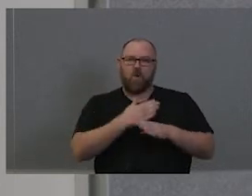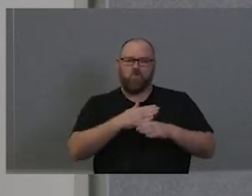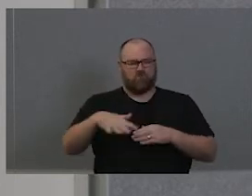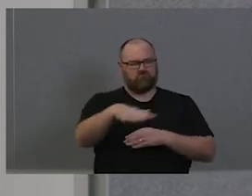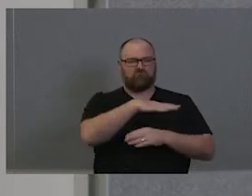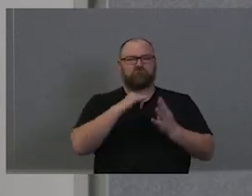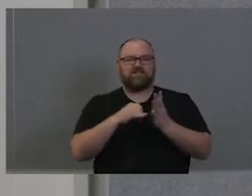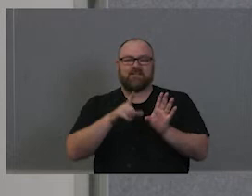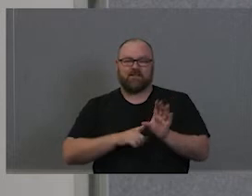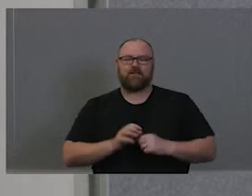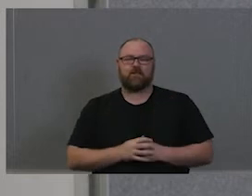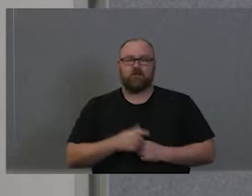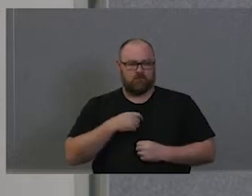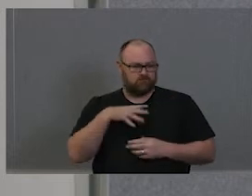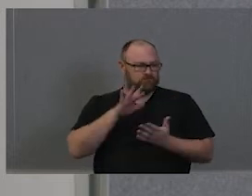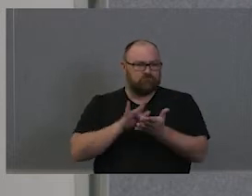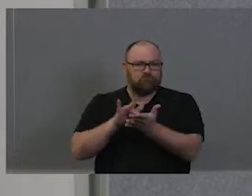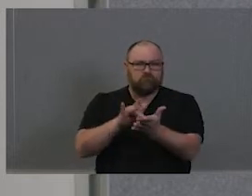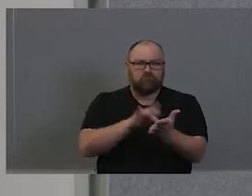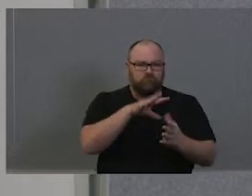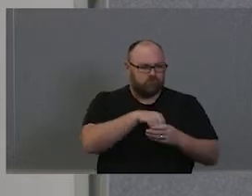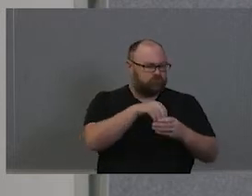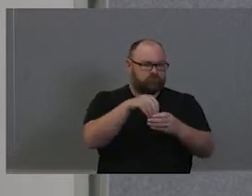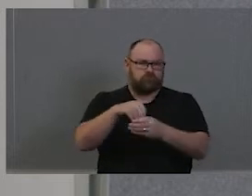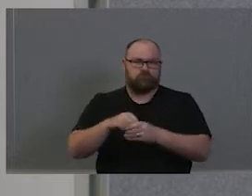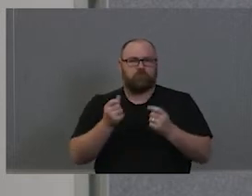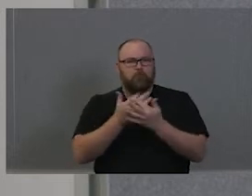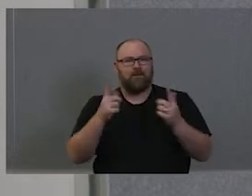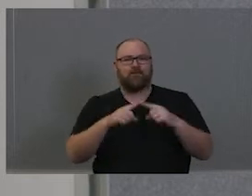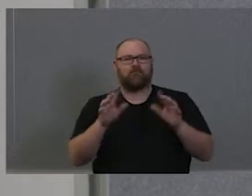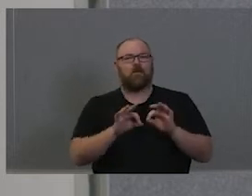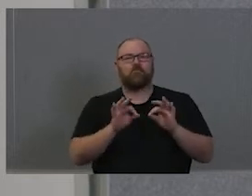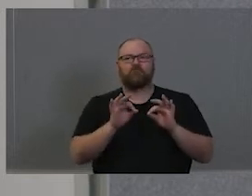I've been involved with many a different, Aboriginal organisations, over